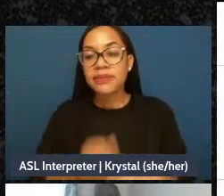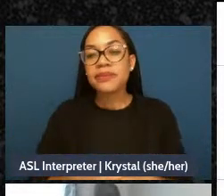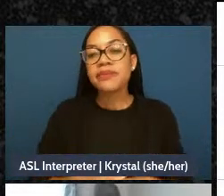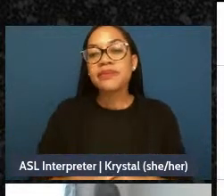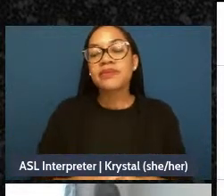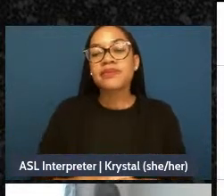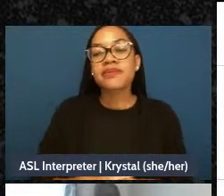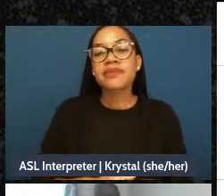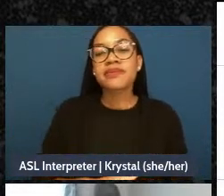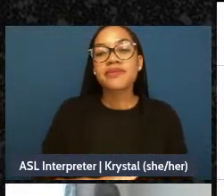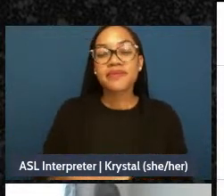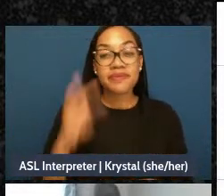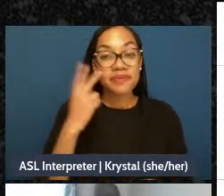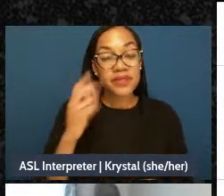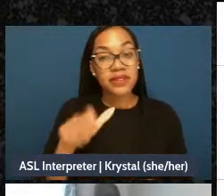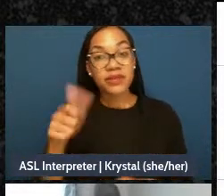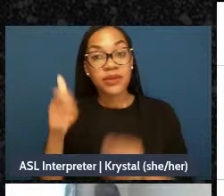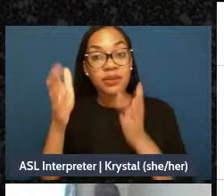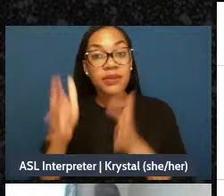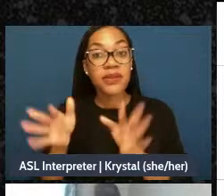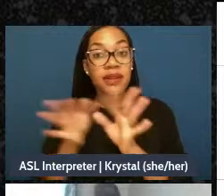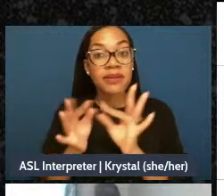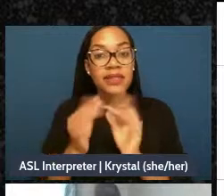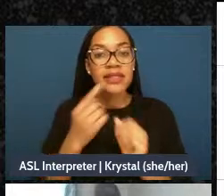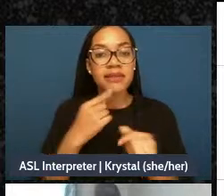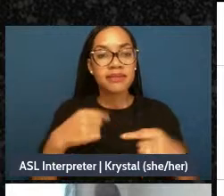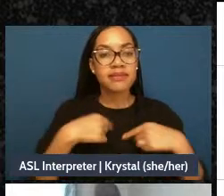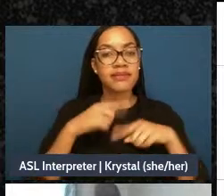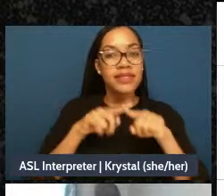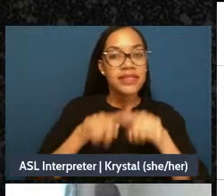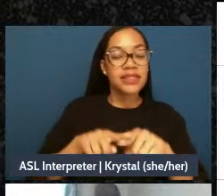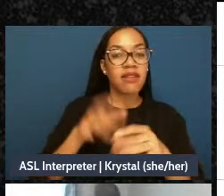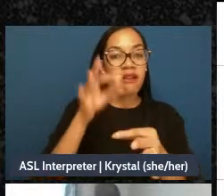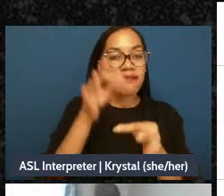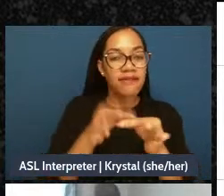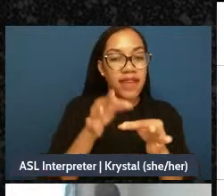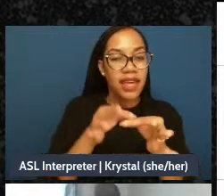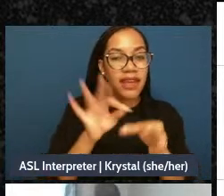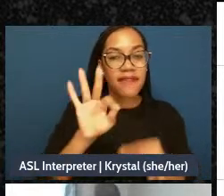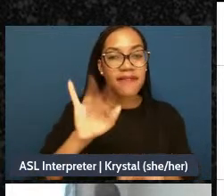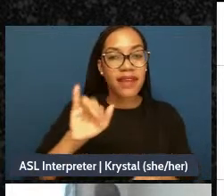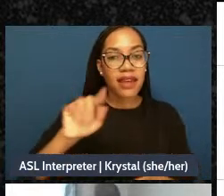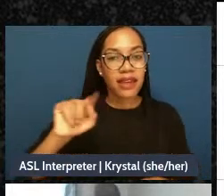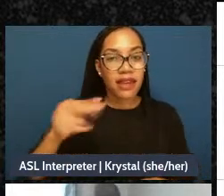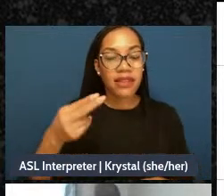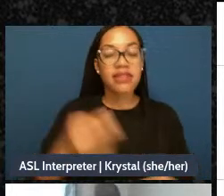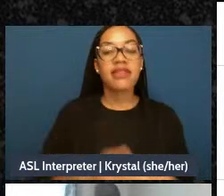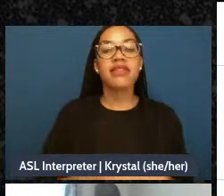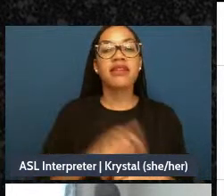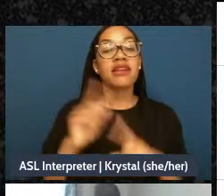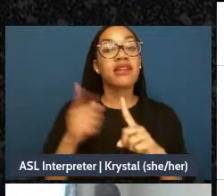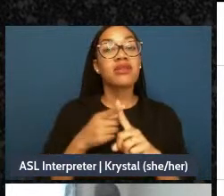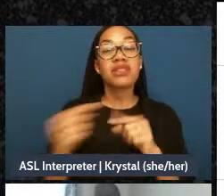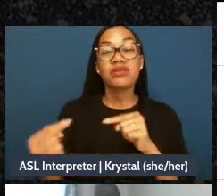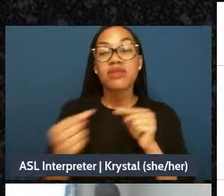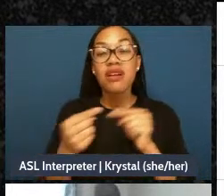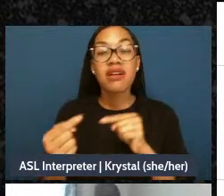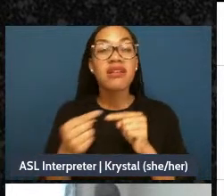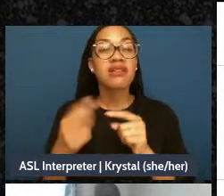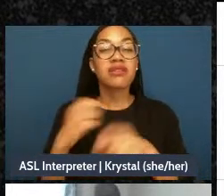We have someone saying that their faith is what they lean on in crisis and when they're feeling well feeling like a superwoman and fabulous.